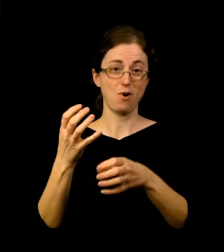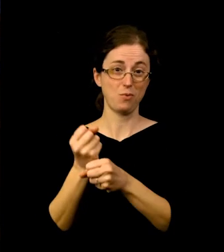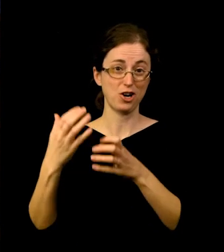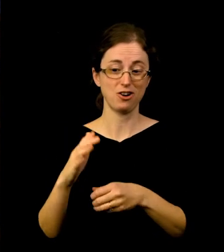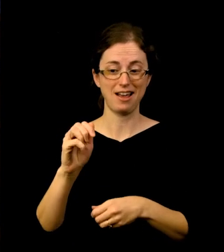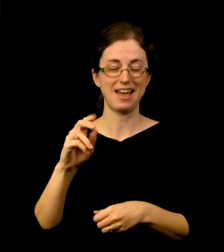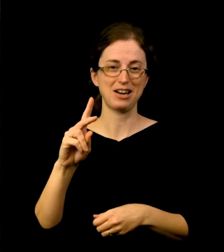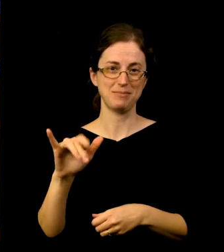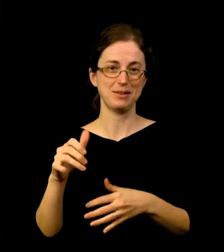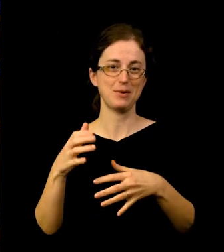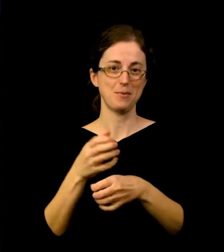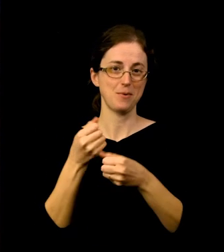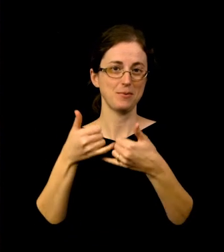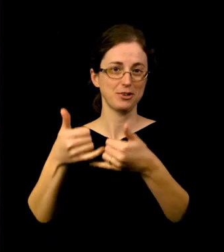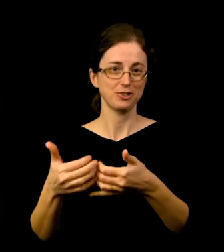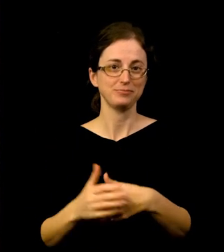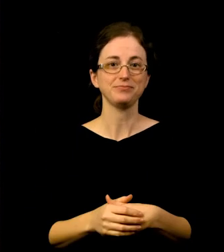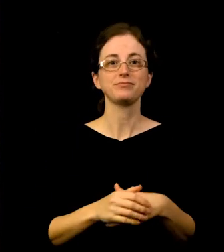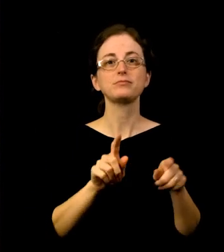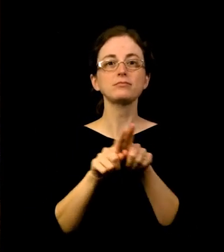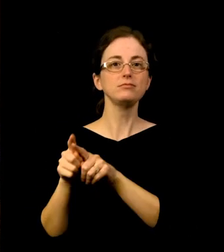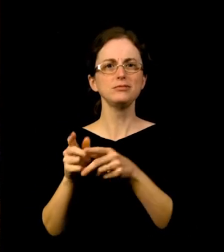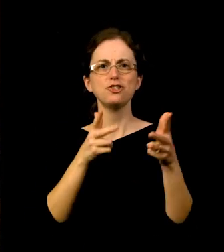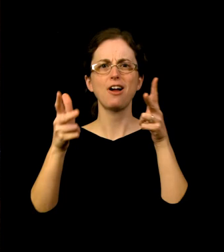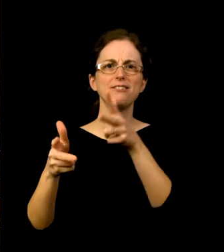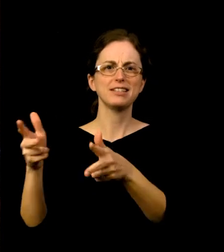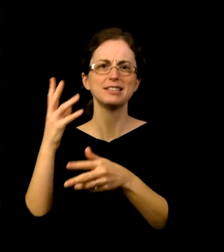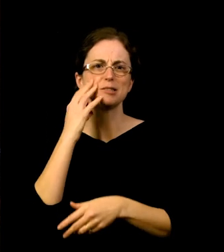at Zidell Yards featuring Gus Van Sant, 2021 Academy Award